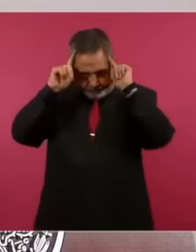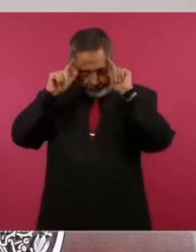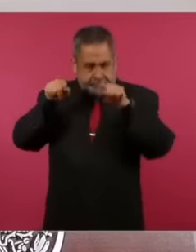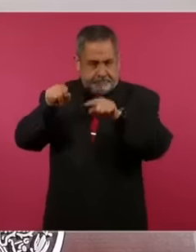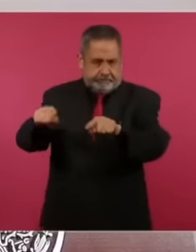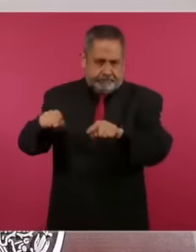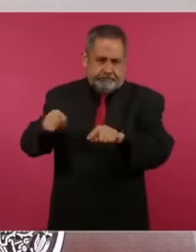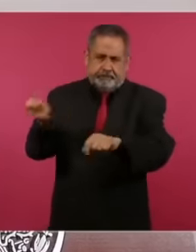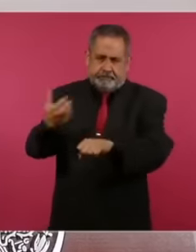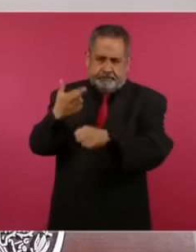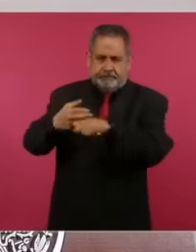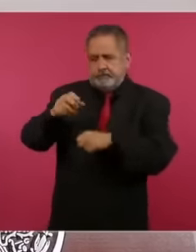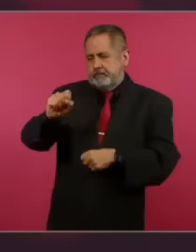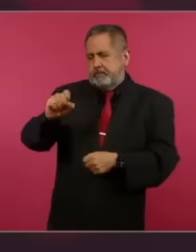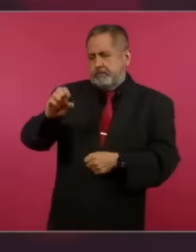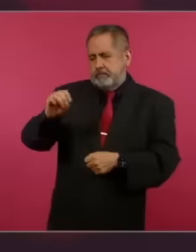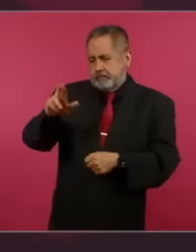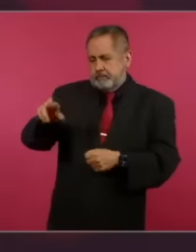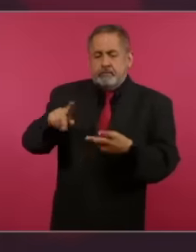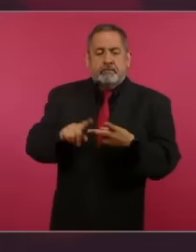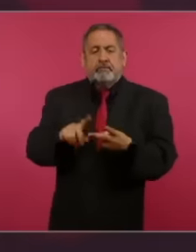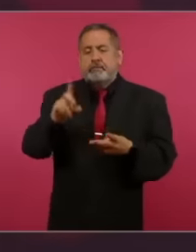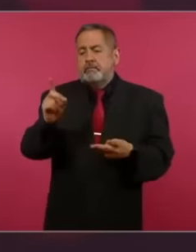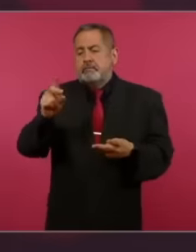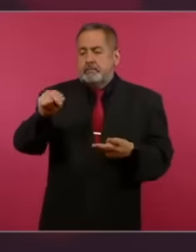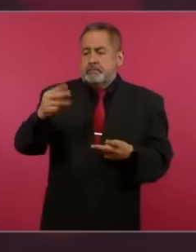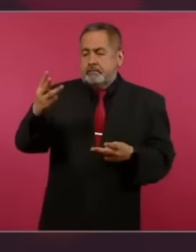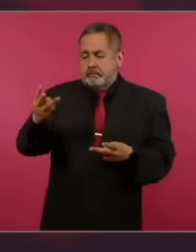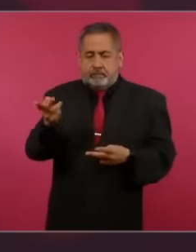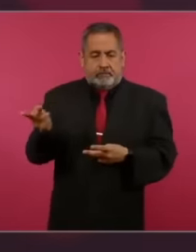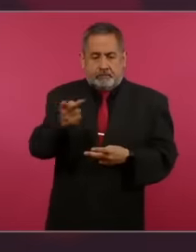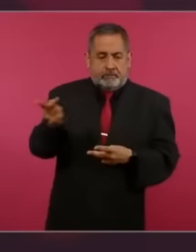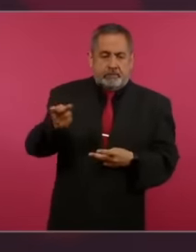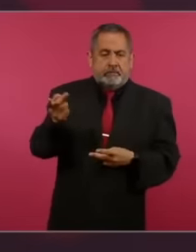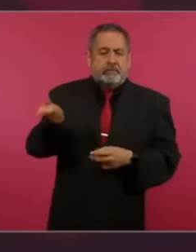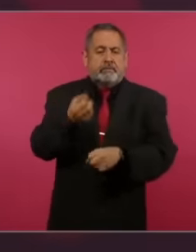Navy Secretariat and the N3 plan in the case of the Defense Secretariat, there are all five